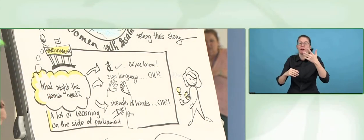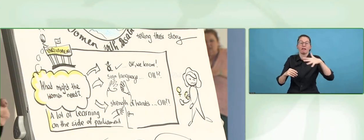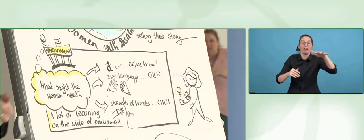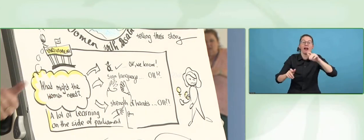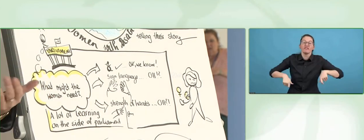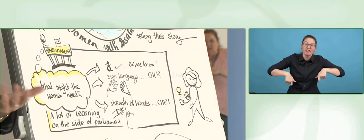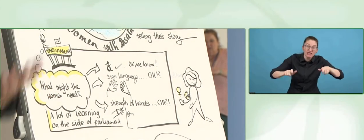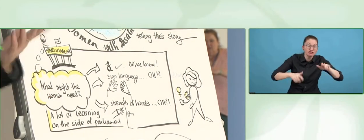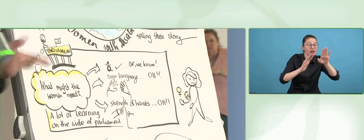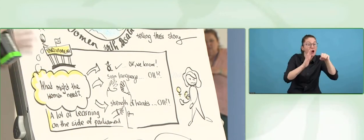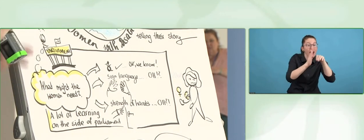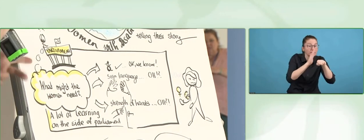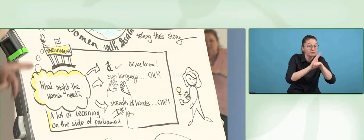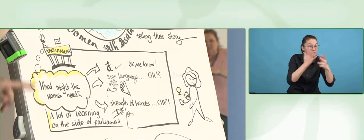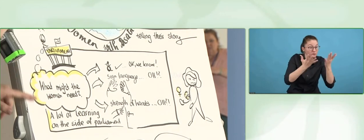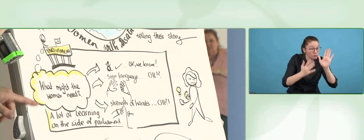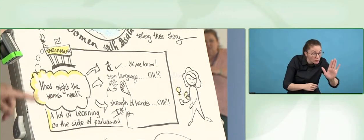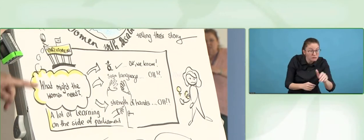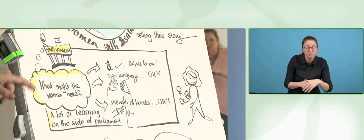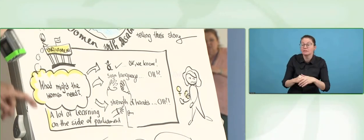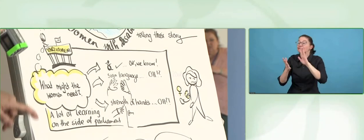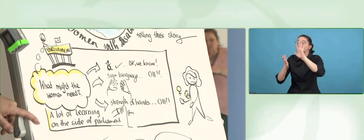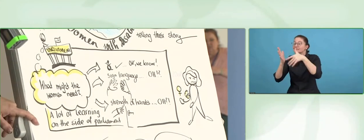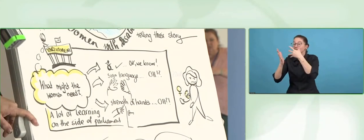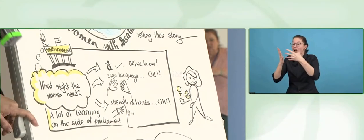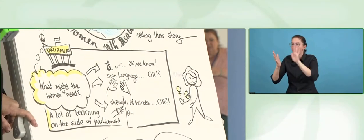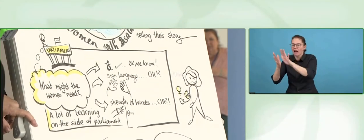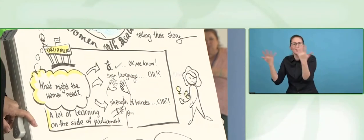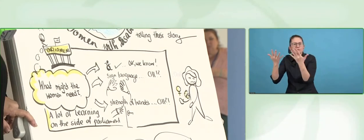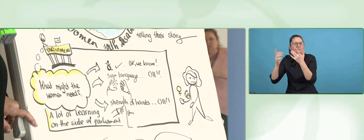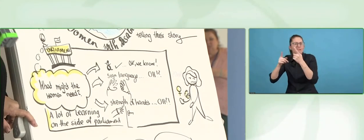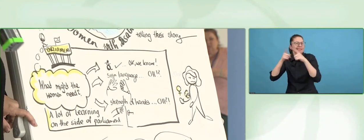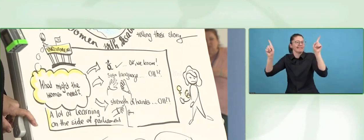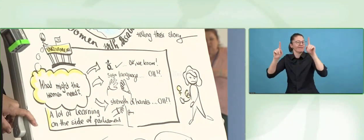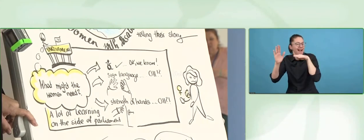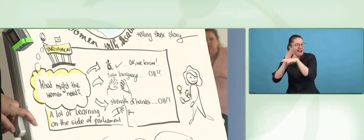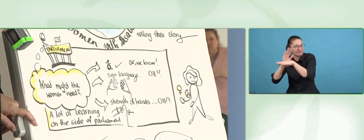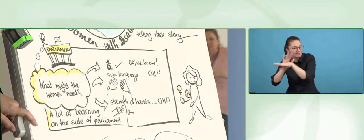So the parliaments developed of learning, I would summarise you are